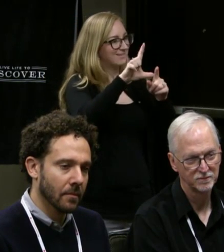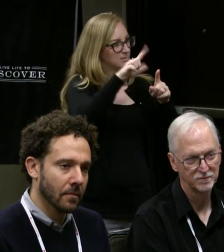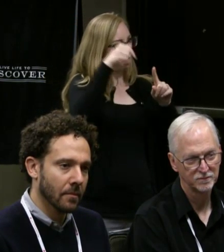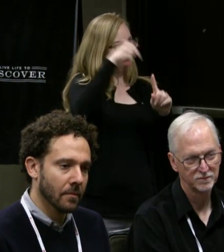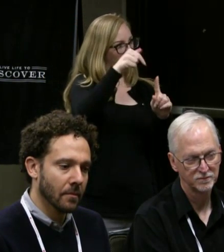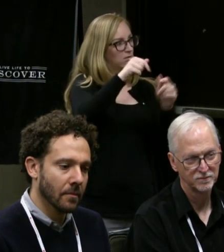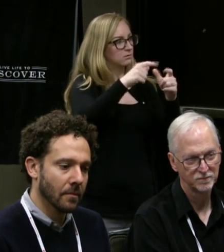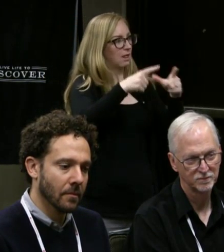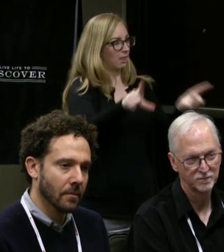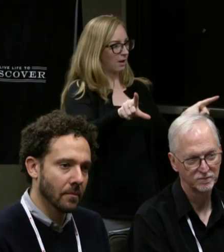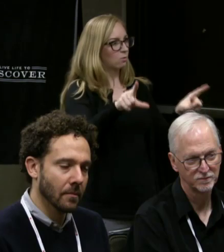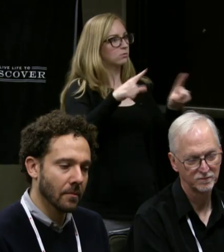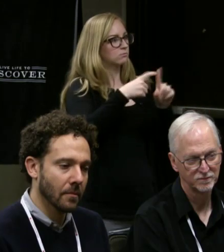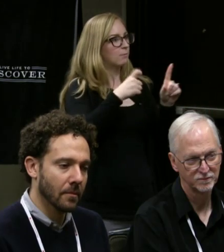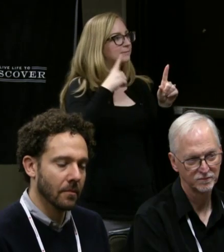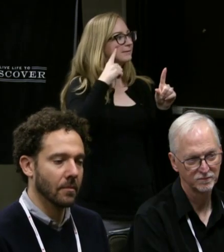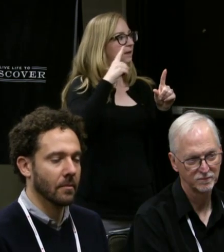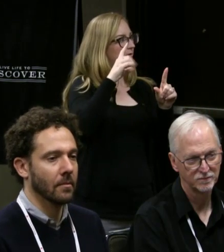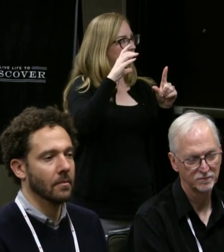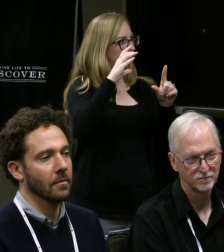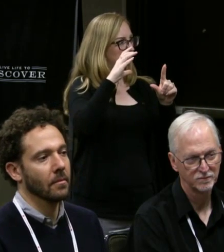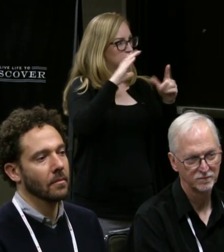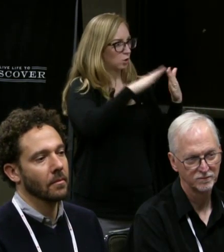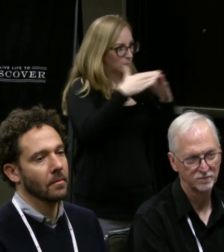from the deaf community and of deaf people,